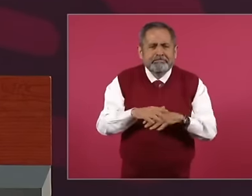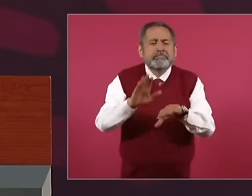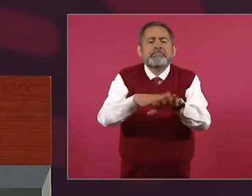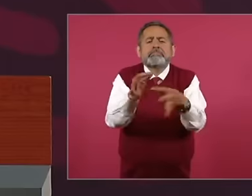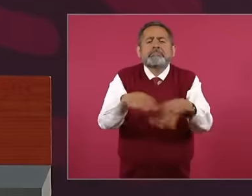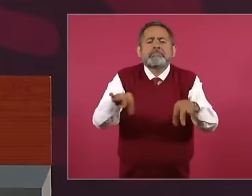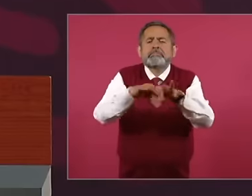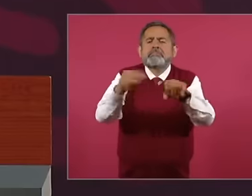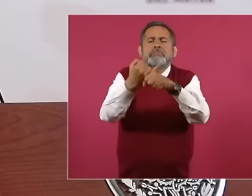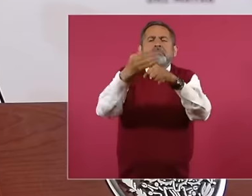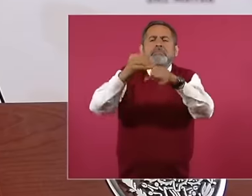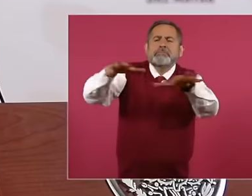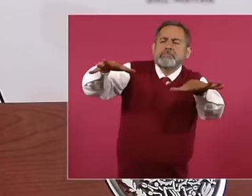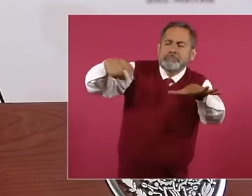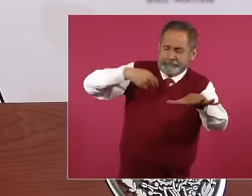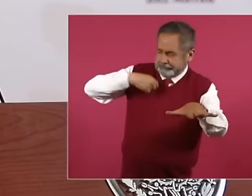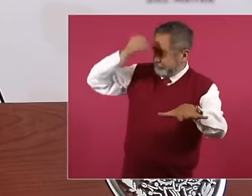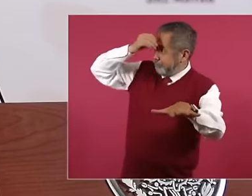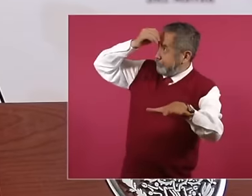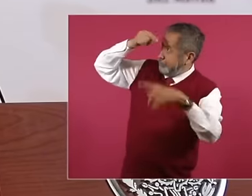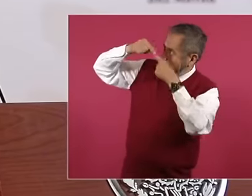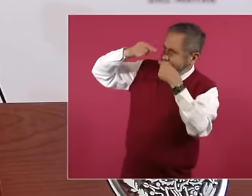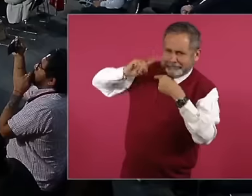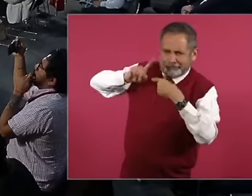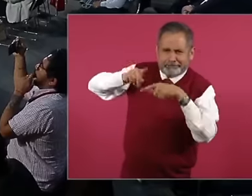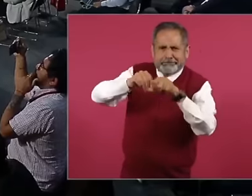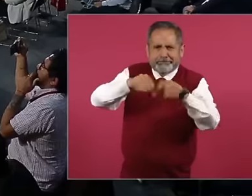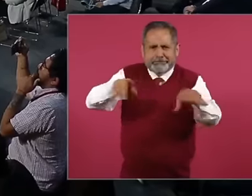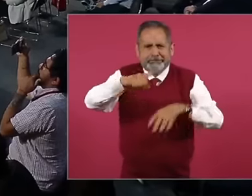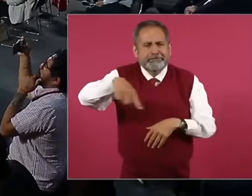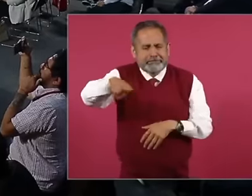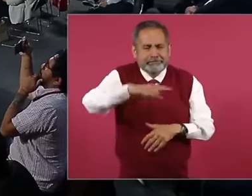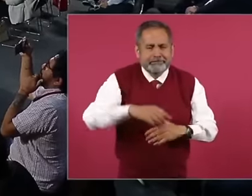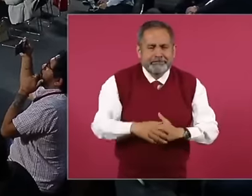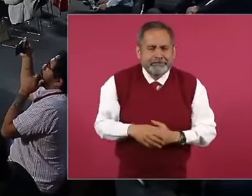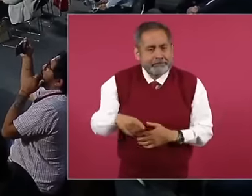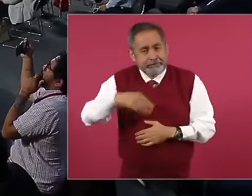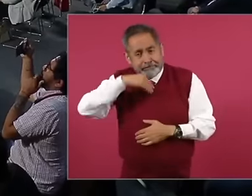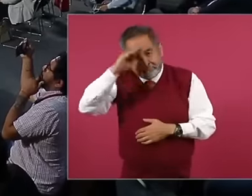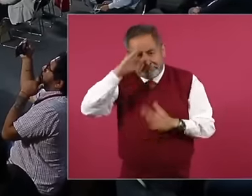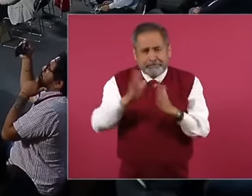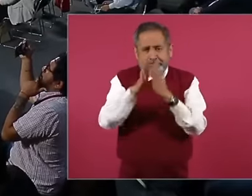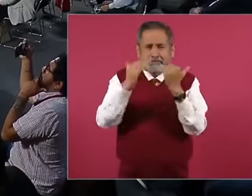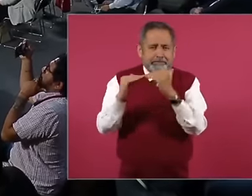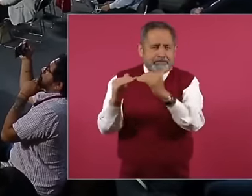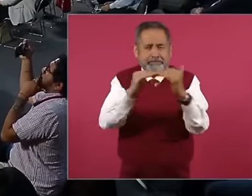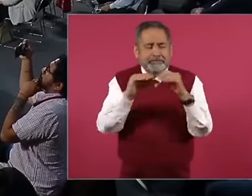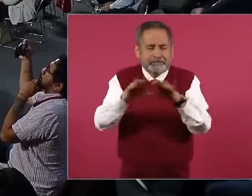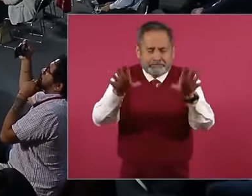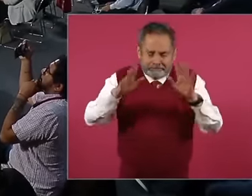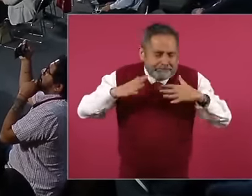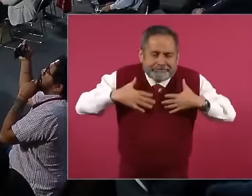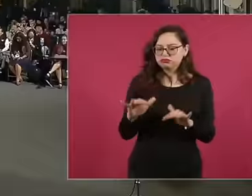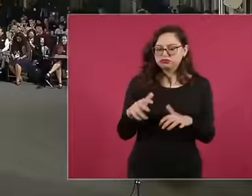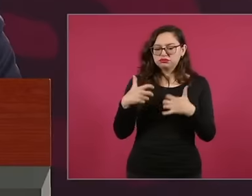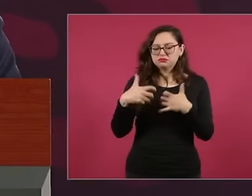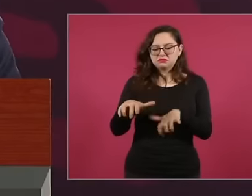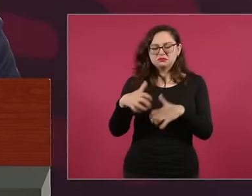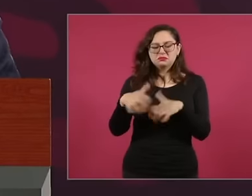is the information, but that's what I would consider to be democratic. No, no, no,